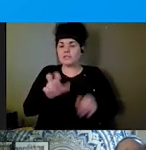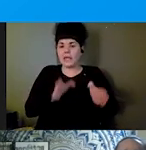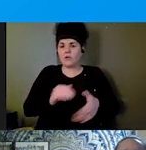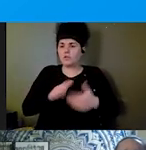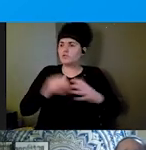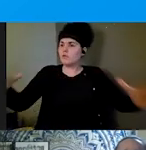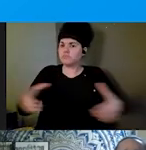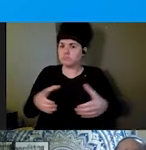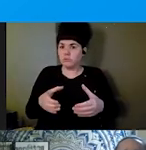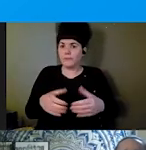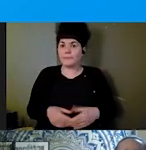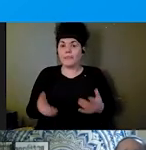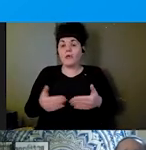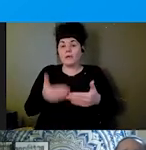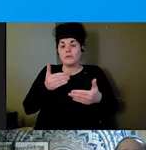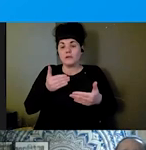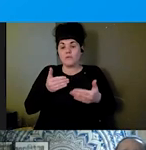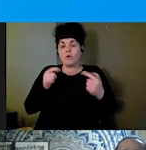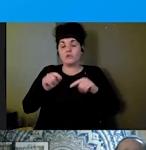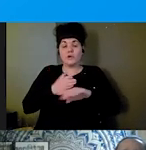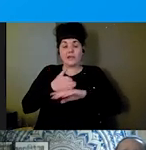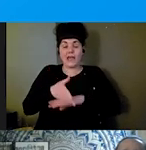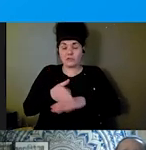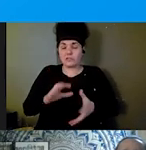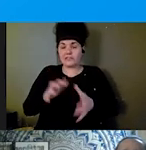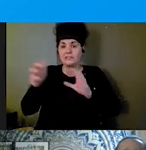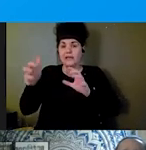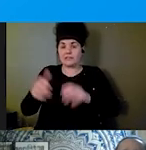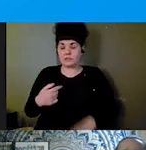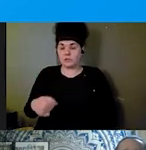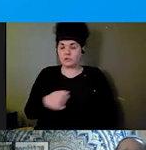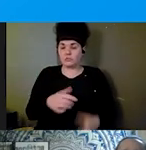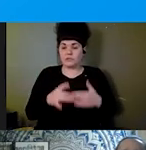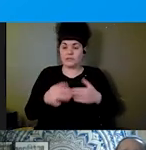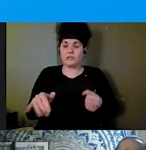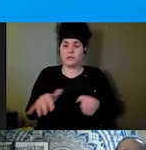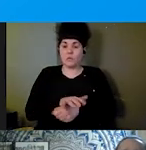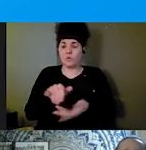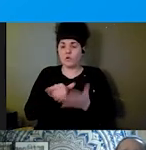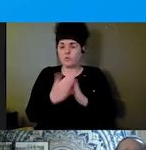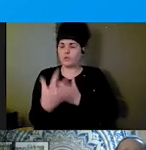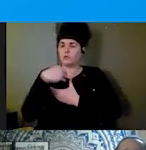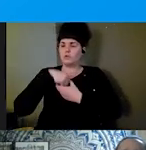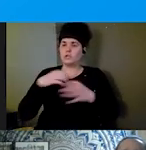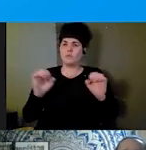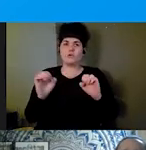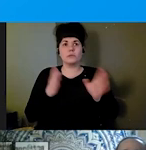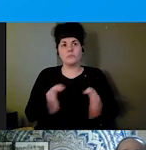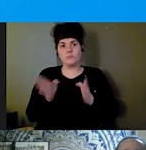disasters, The Partnership leads whole community inclusion emergency preparedness, disaster response, disaster recovery,